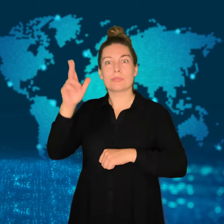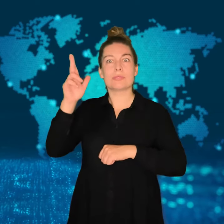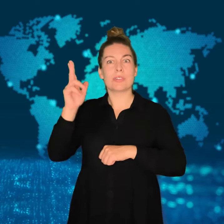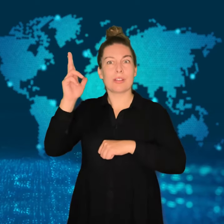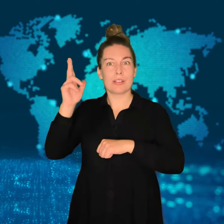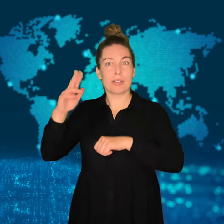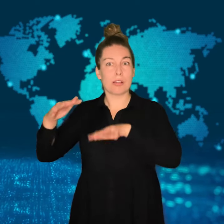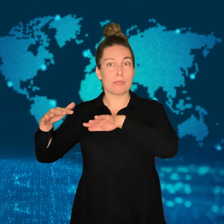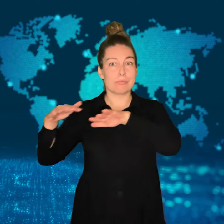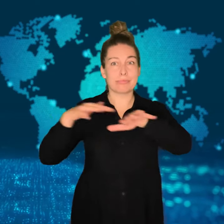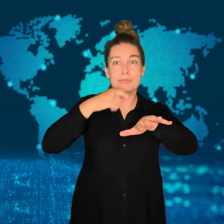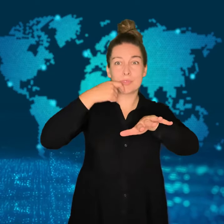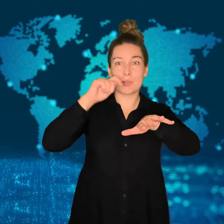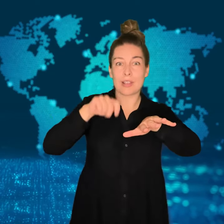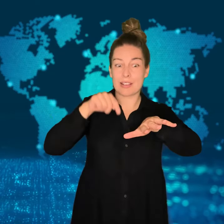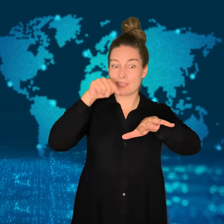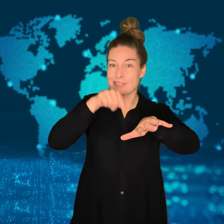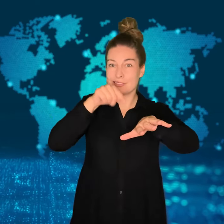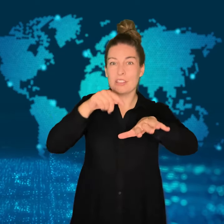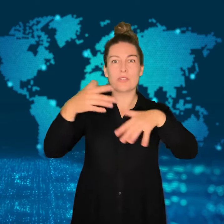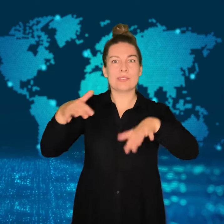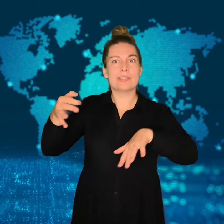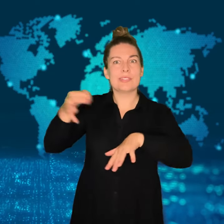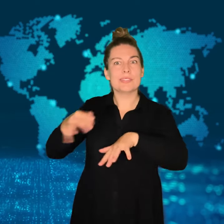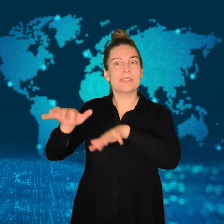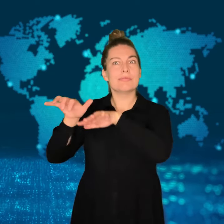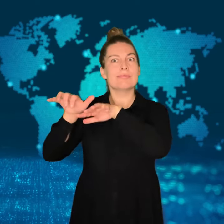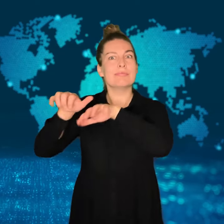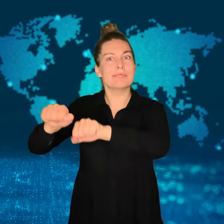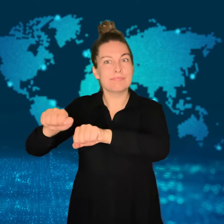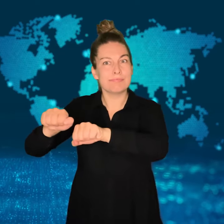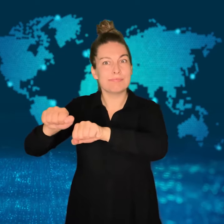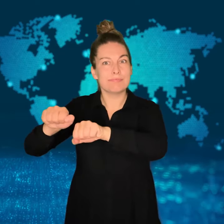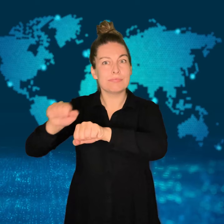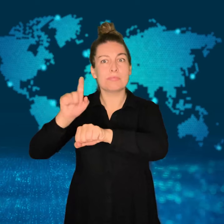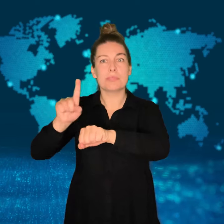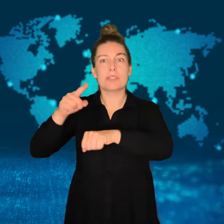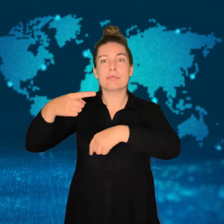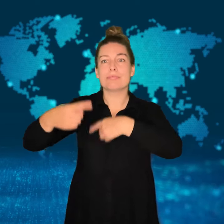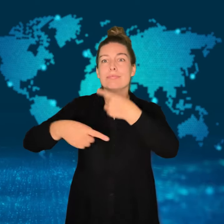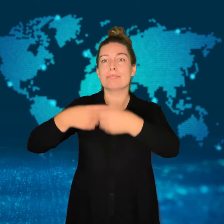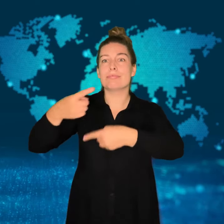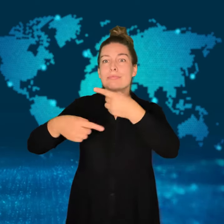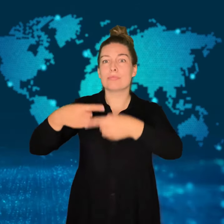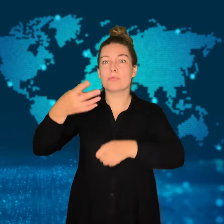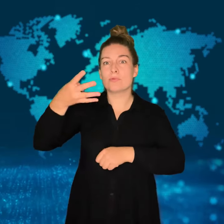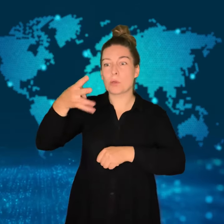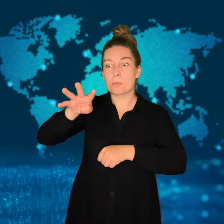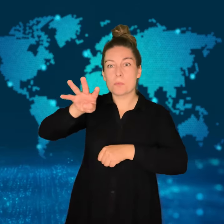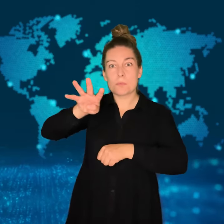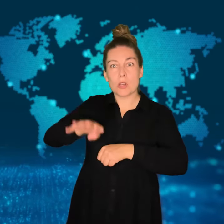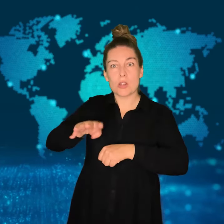The boats can be seen passing near Snake Island -